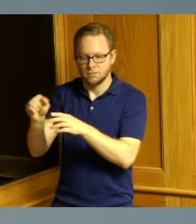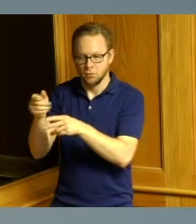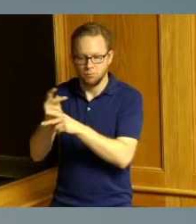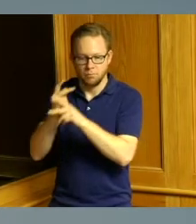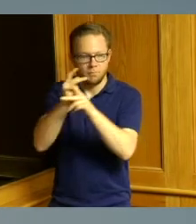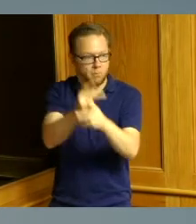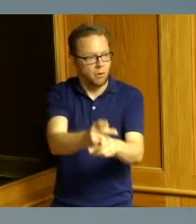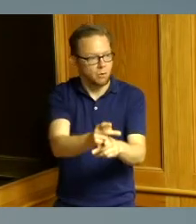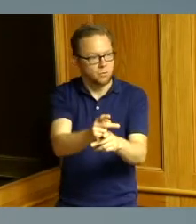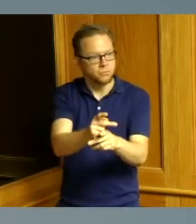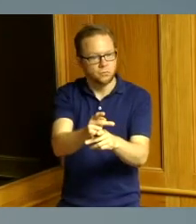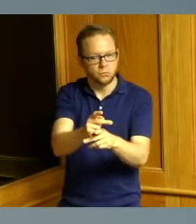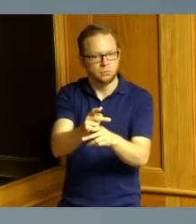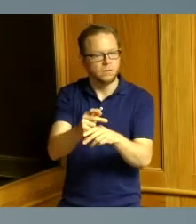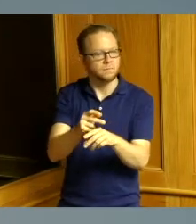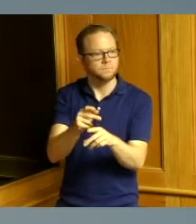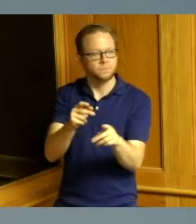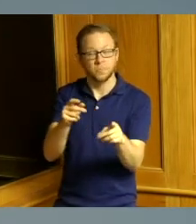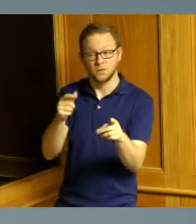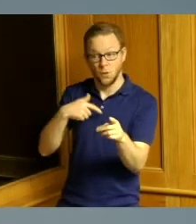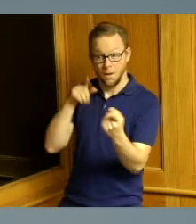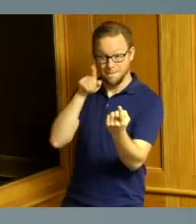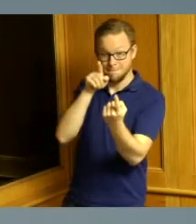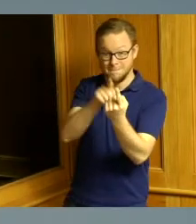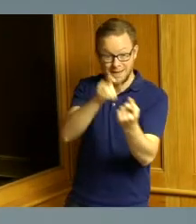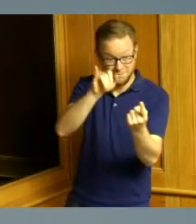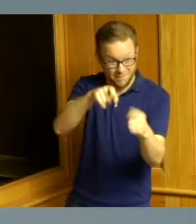that's actually where Michael and I first met when I was at a department and Michael and I